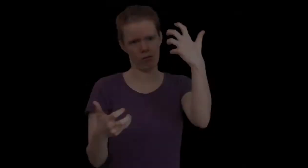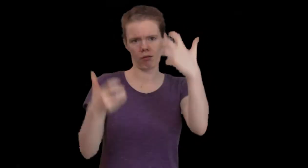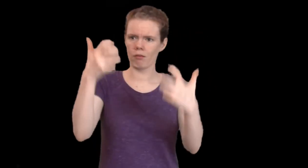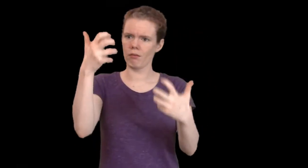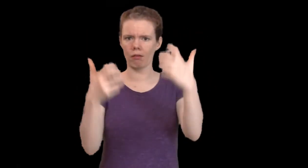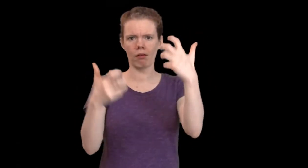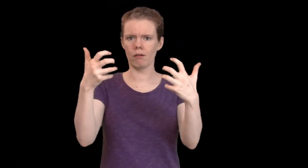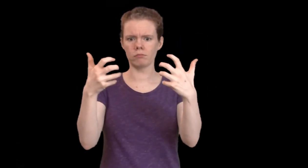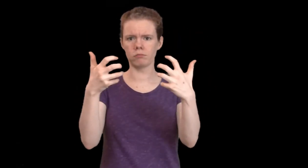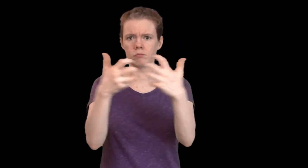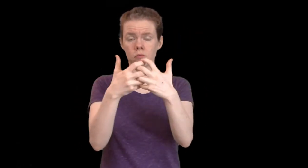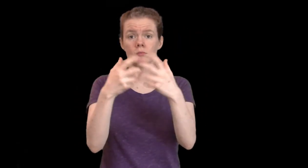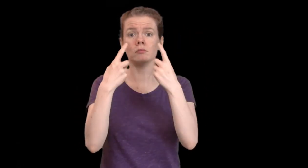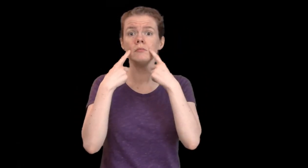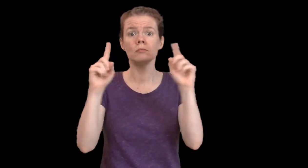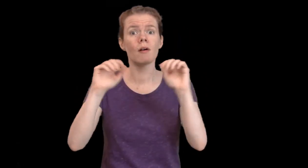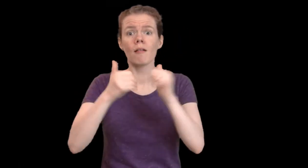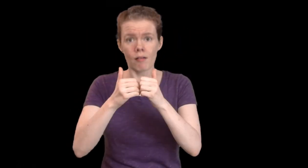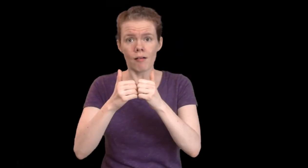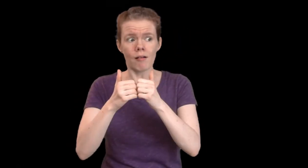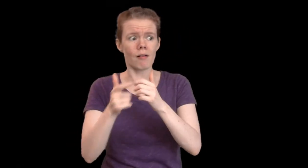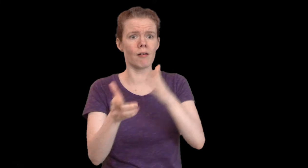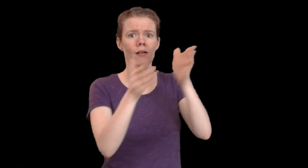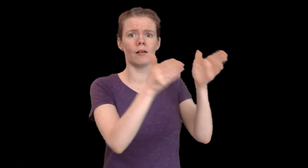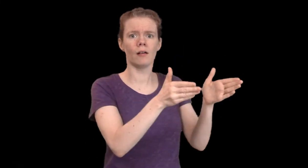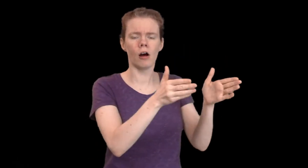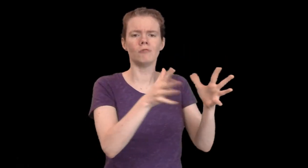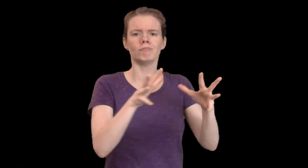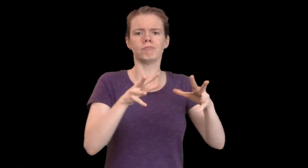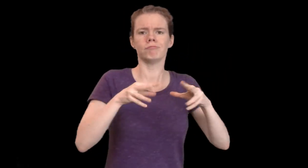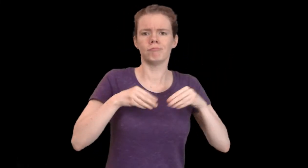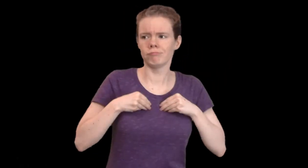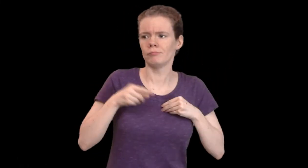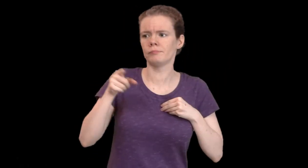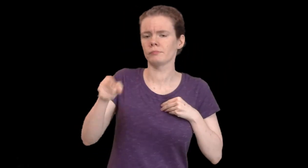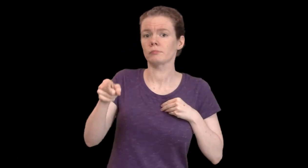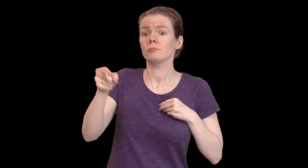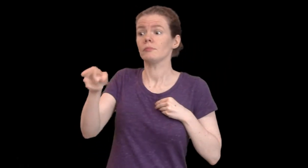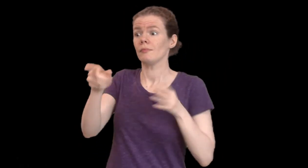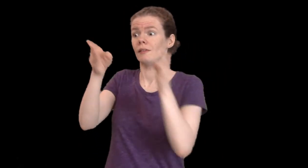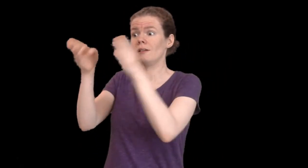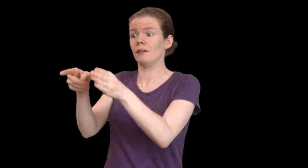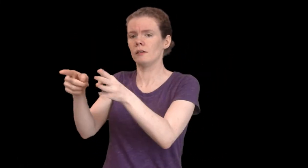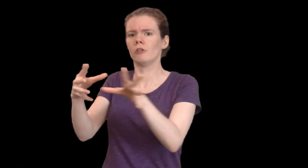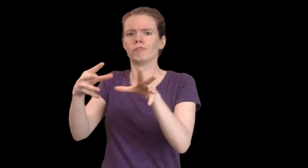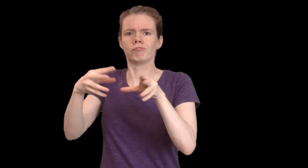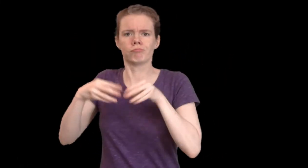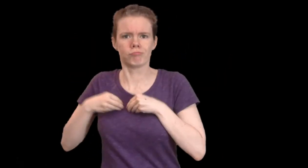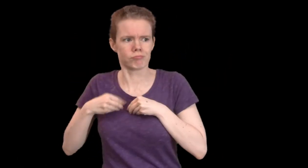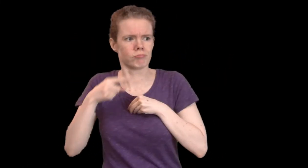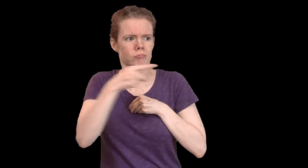How do the two worlds reconcile? One must accept the other, and likewise.